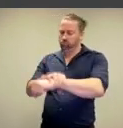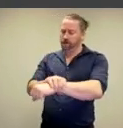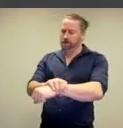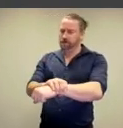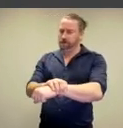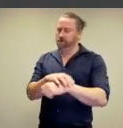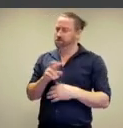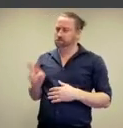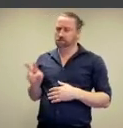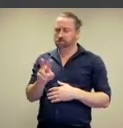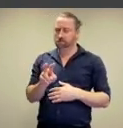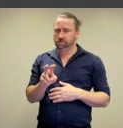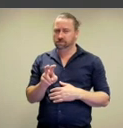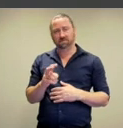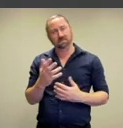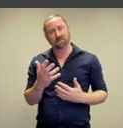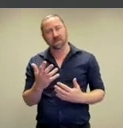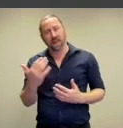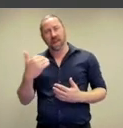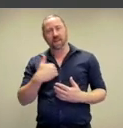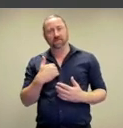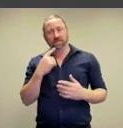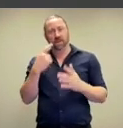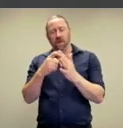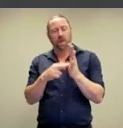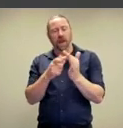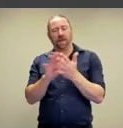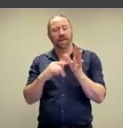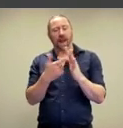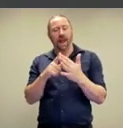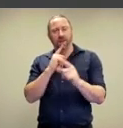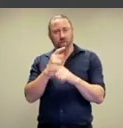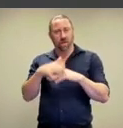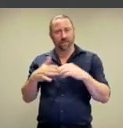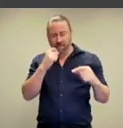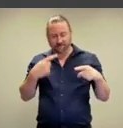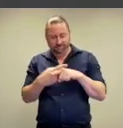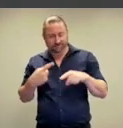performance reinforces all of those dichotomy set